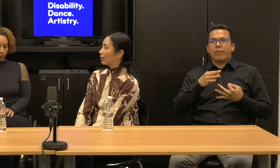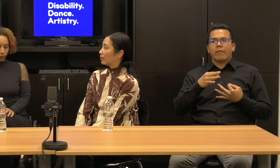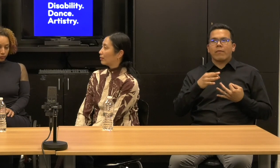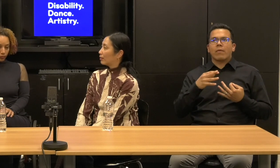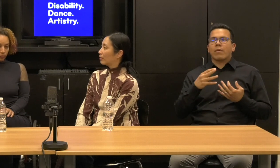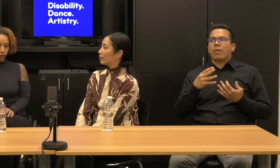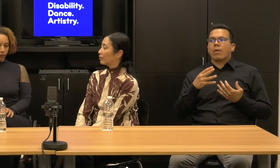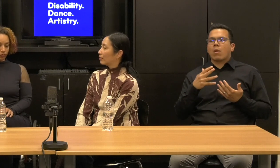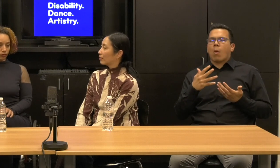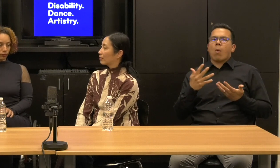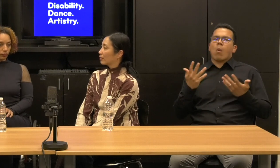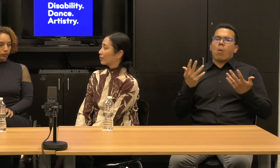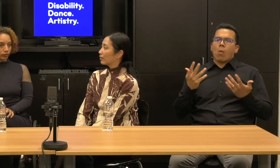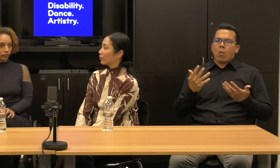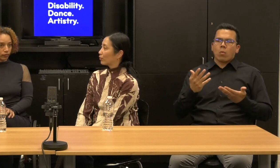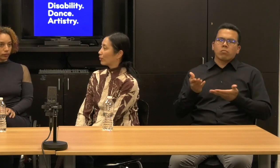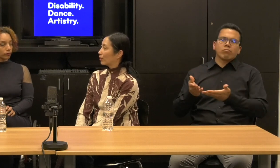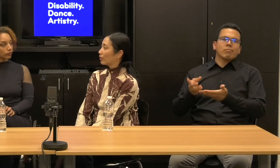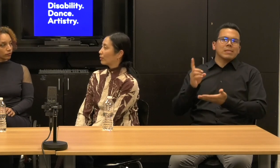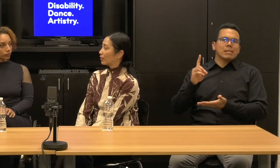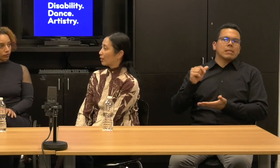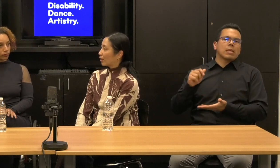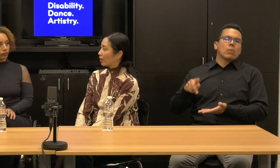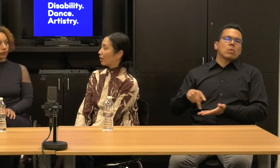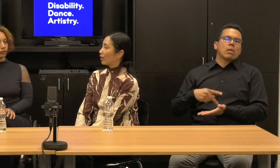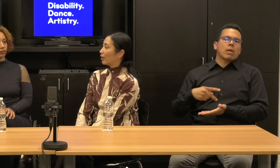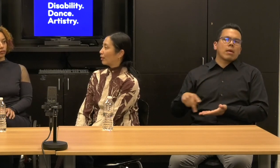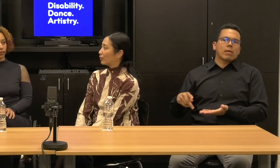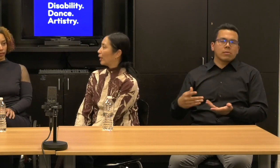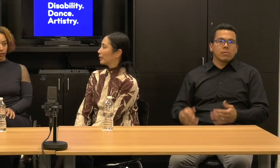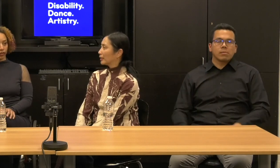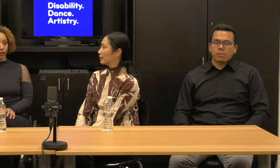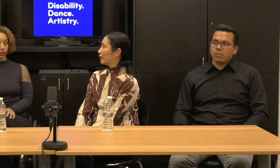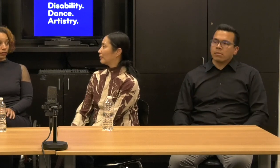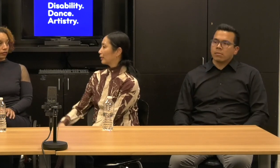We still very much live with these expectations from audience members. Janet: Right.